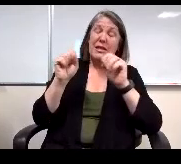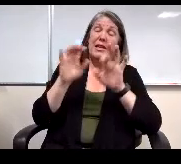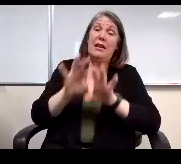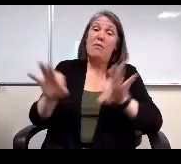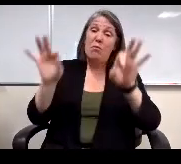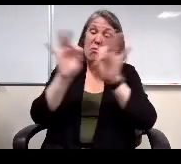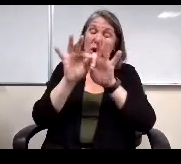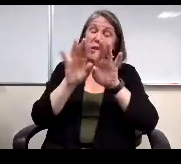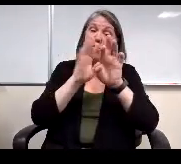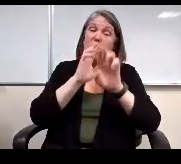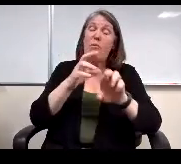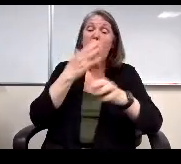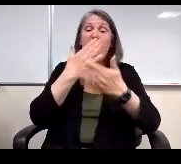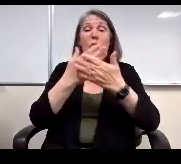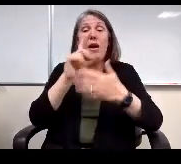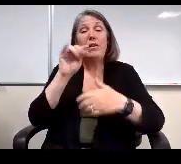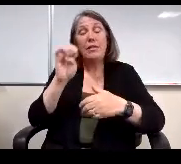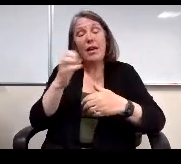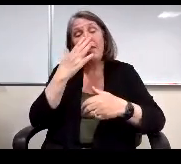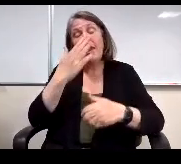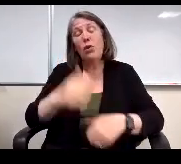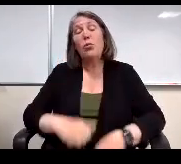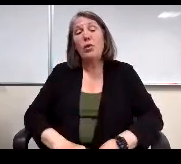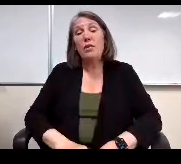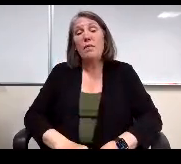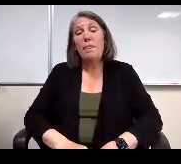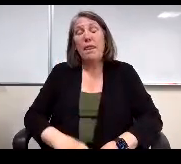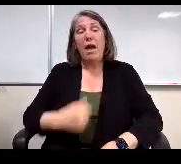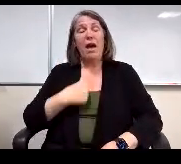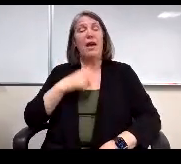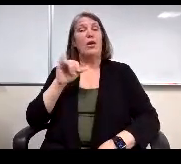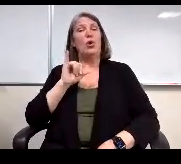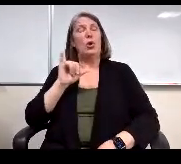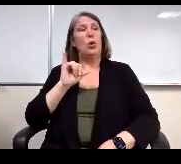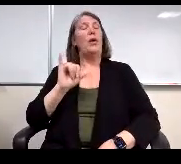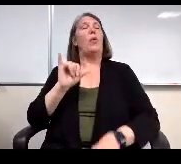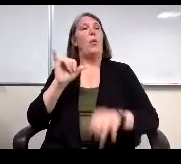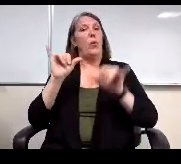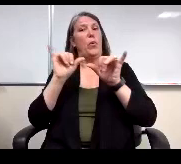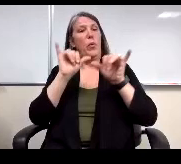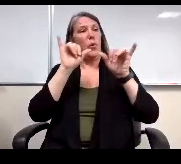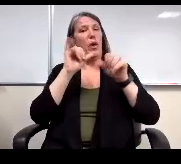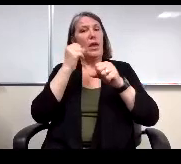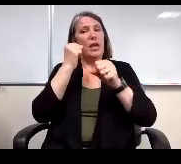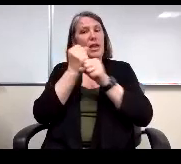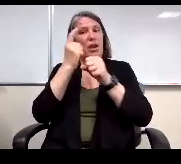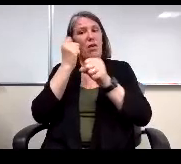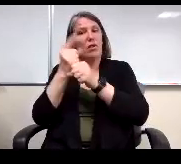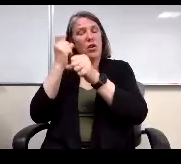Thank you so much. Thank you, I was structured by the consistency that we've seen year after year, including this year,